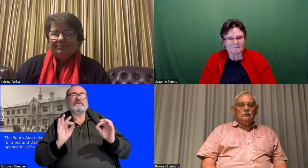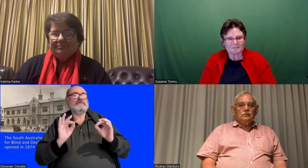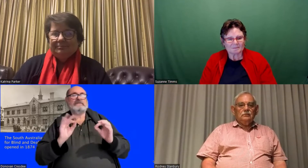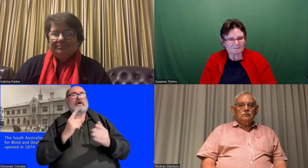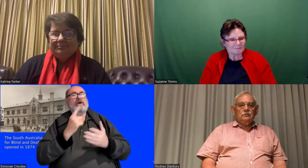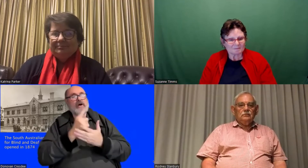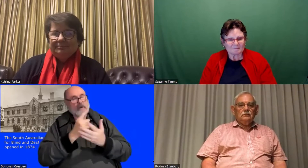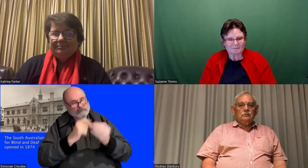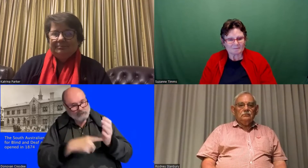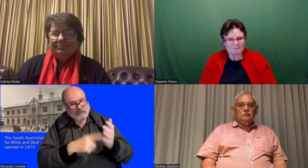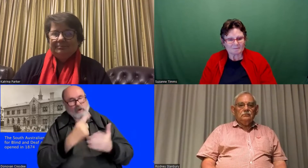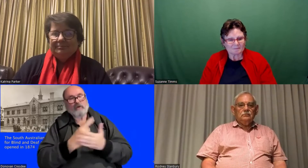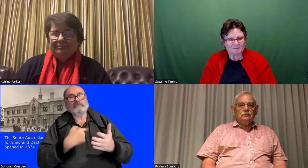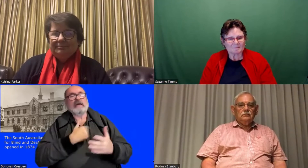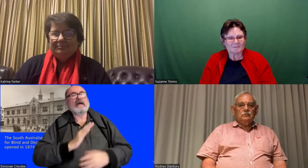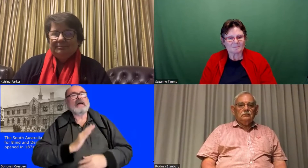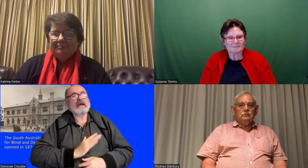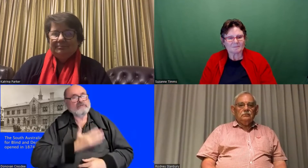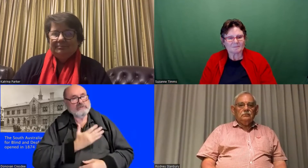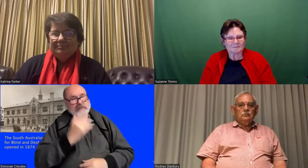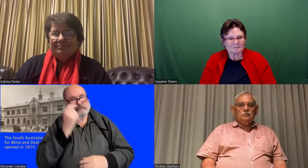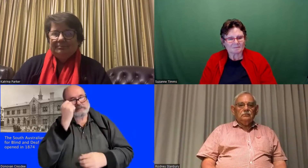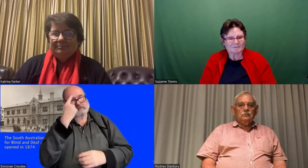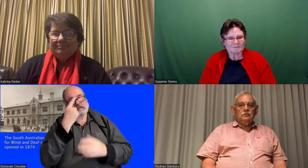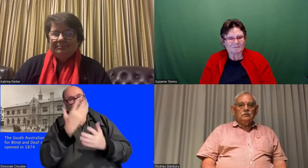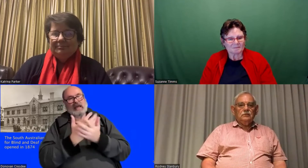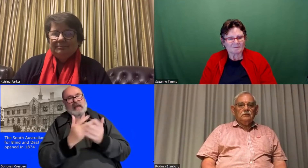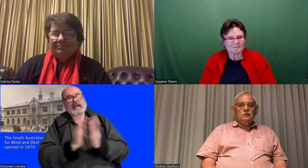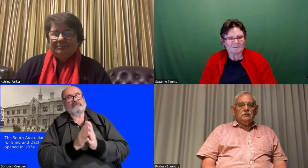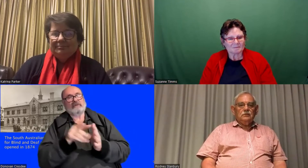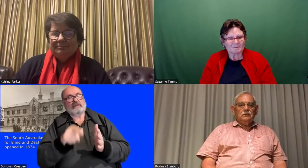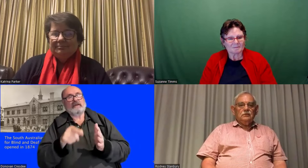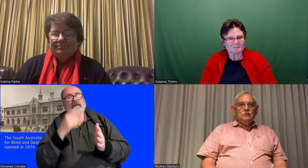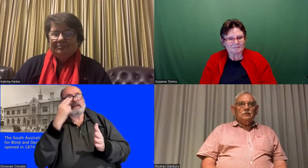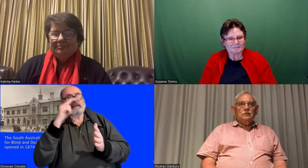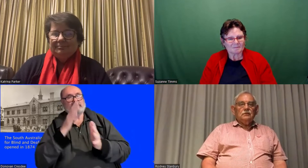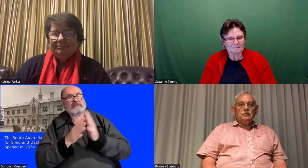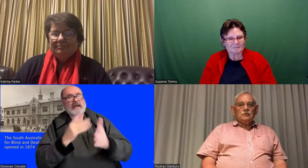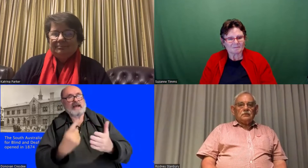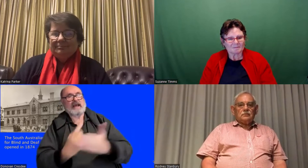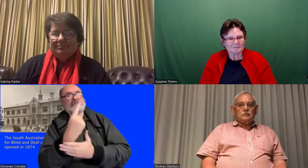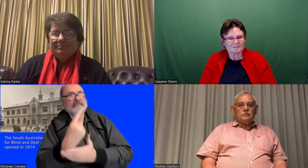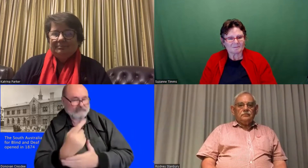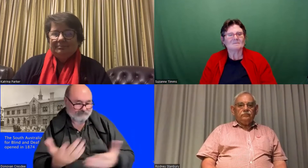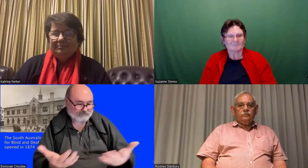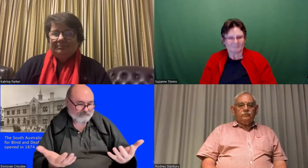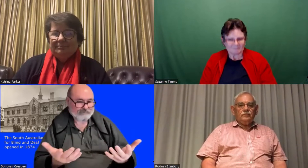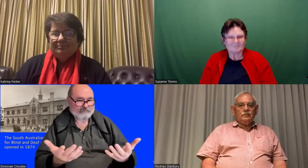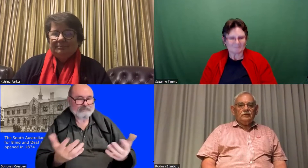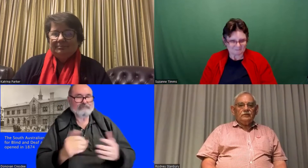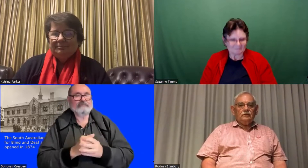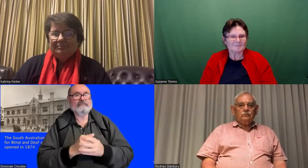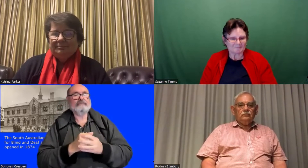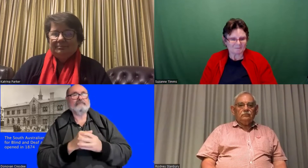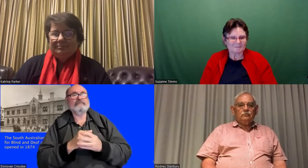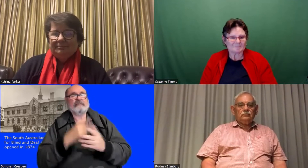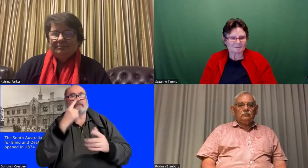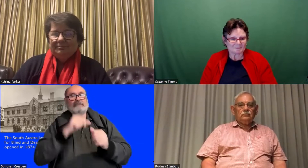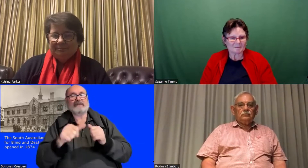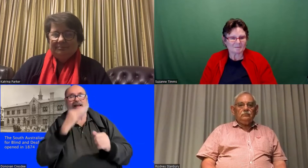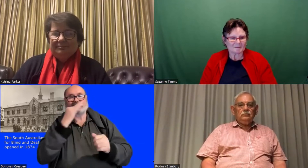done any surveys but I do have an interest in understanding how the sign name came about. I